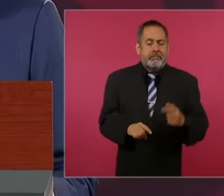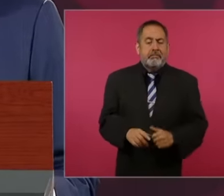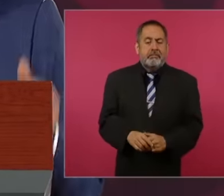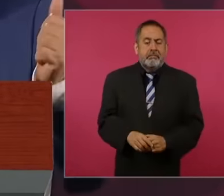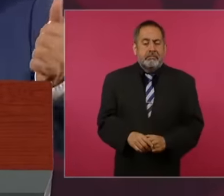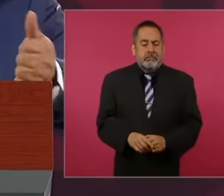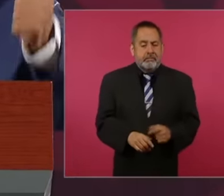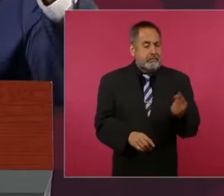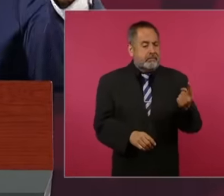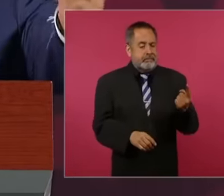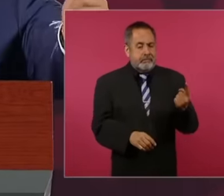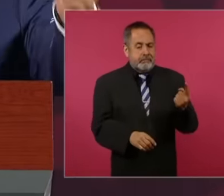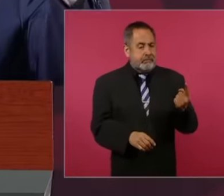because they have